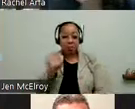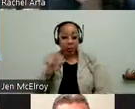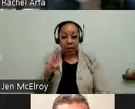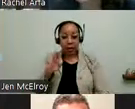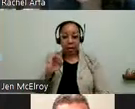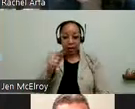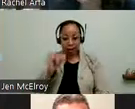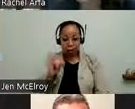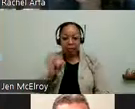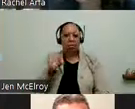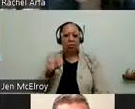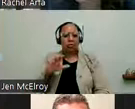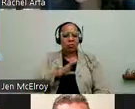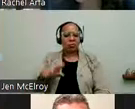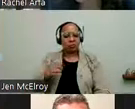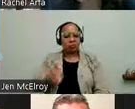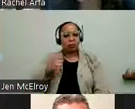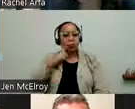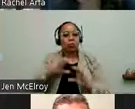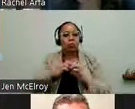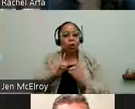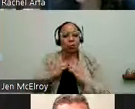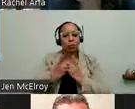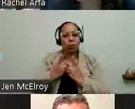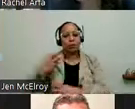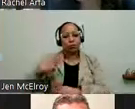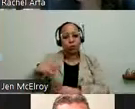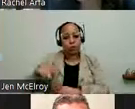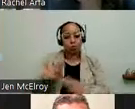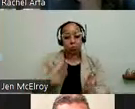Department of Transportation. And the Commissioner for the department of